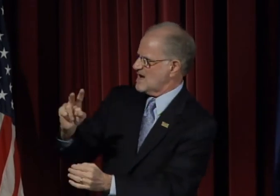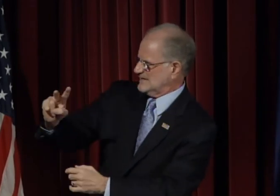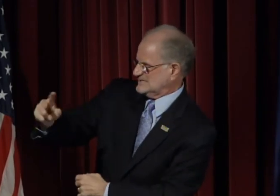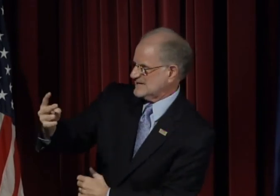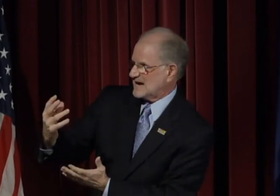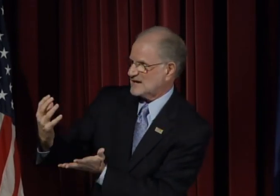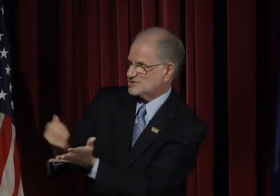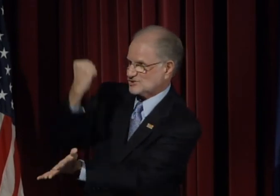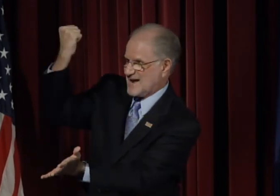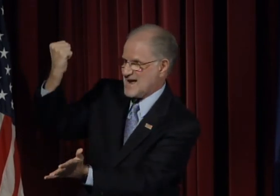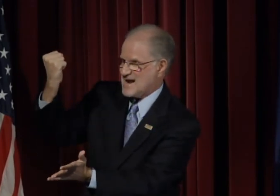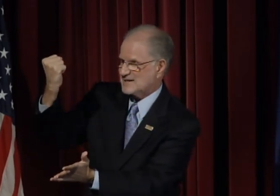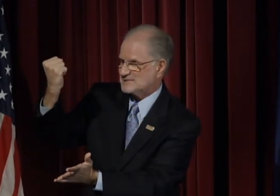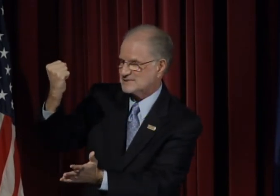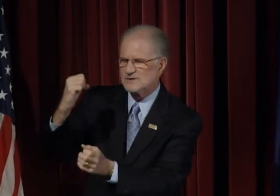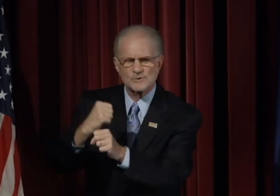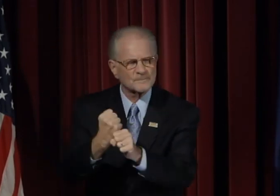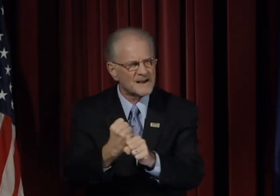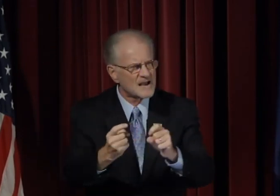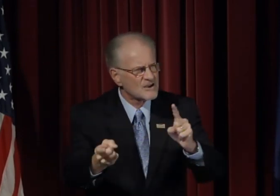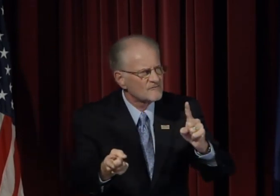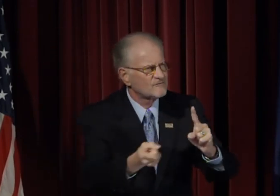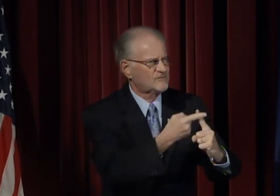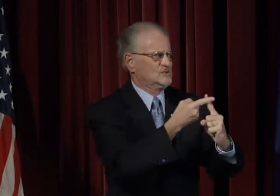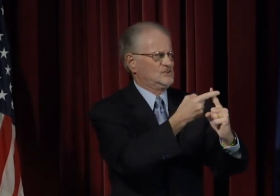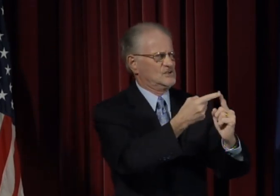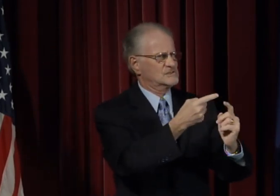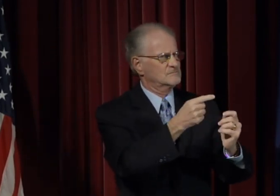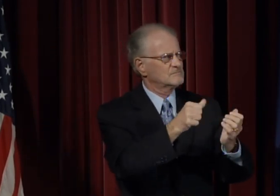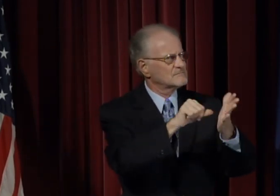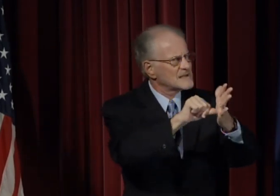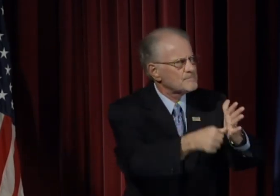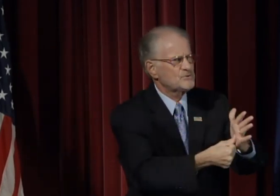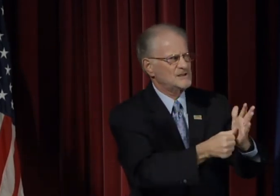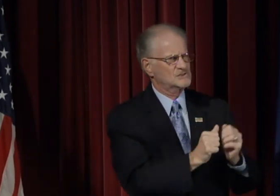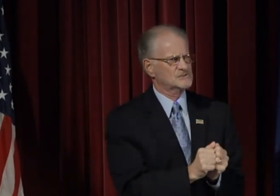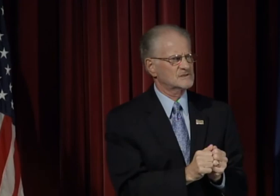to make a first impression.